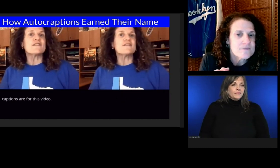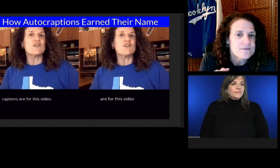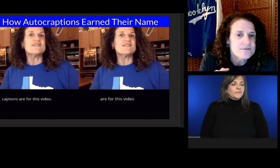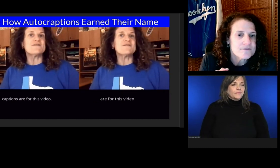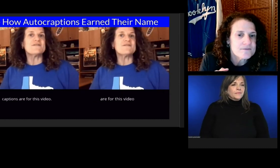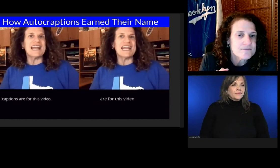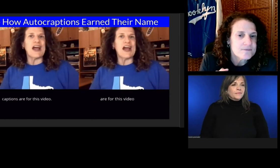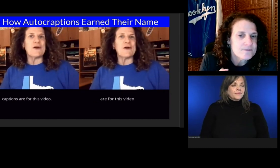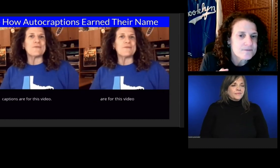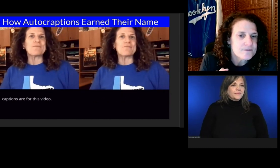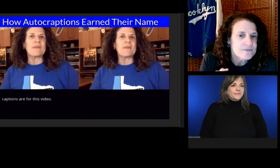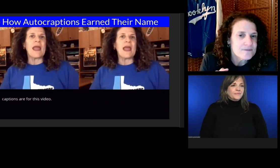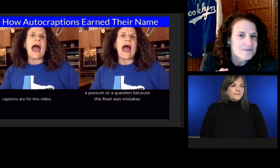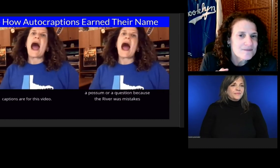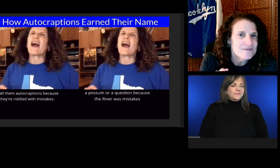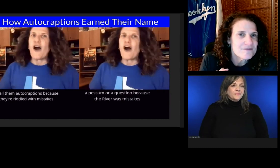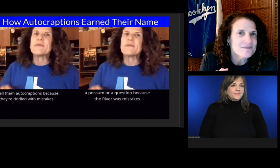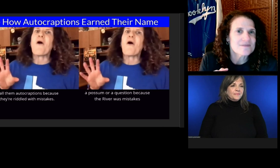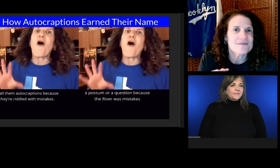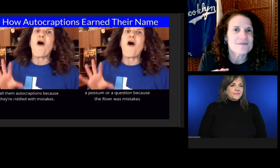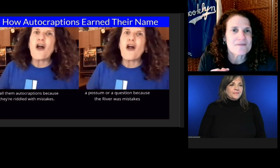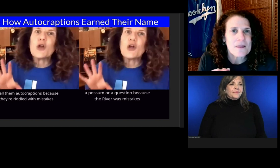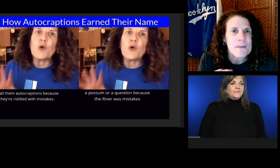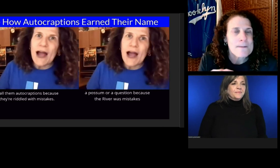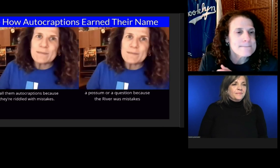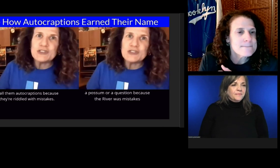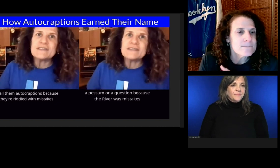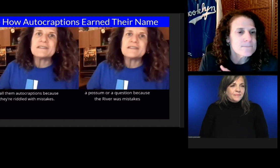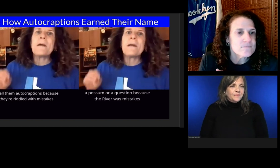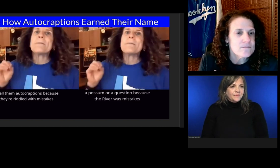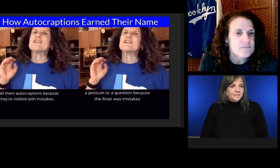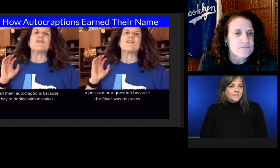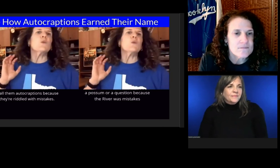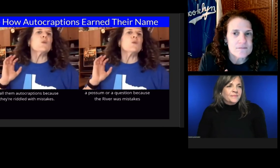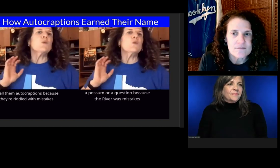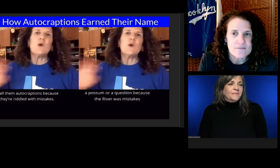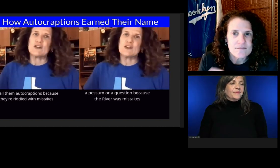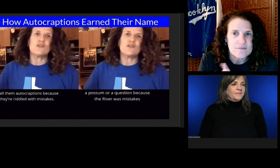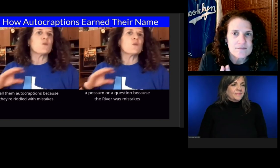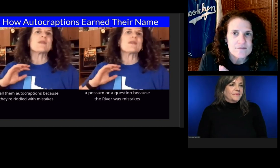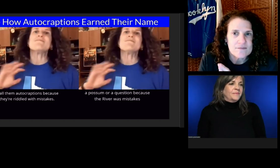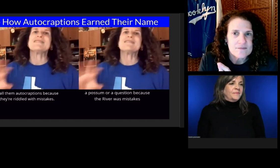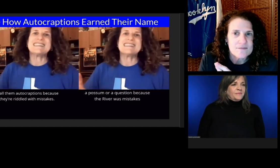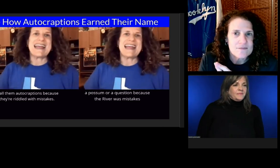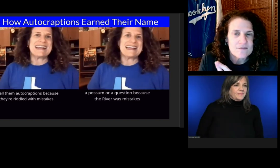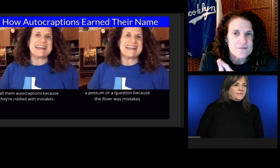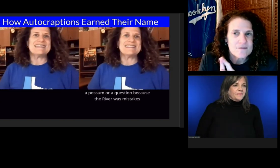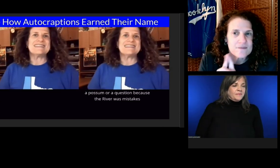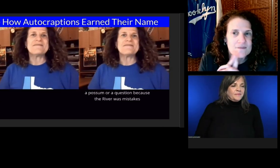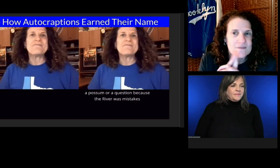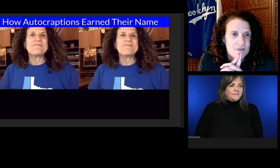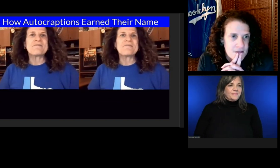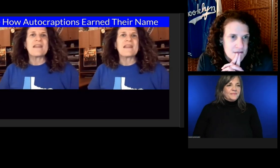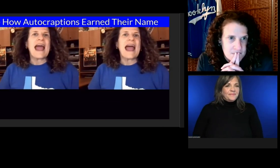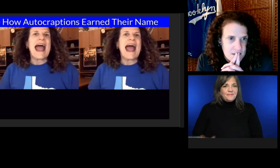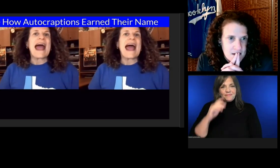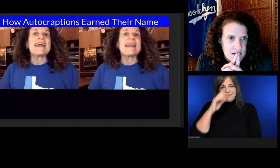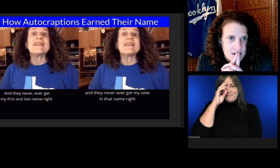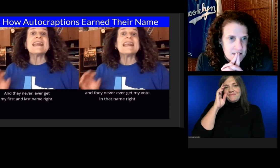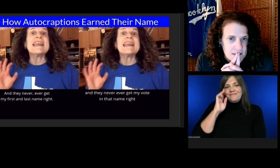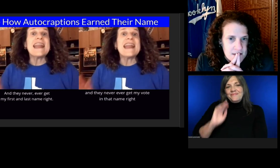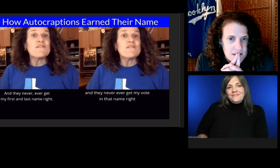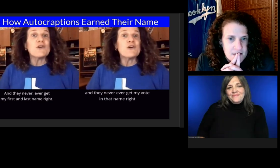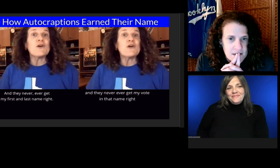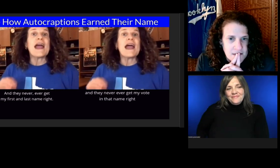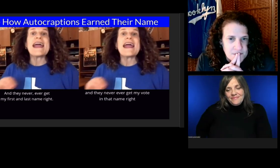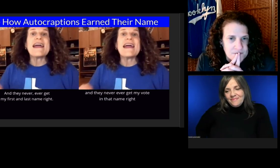I call them autocraptions, because they're riddled with mistakes.